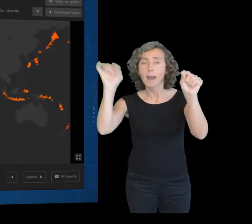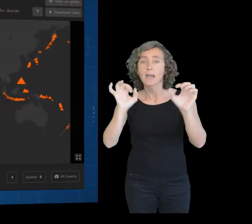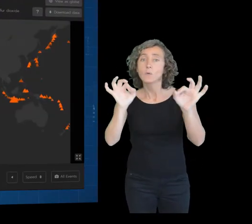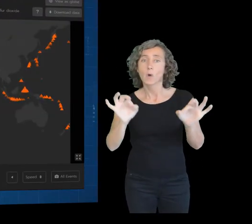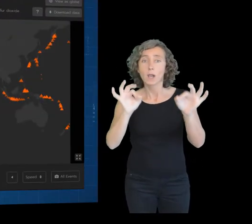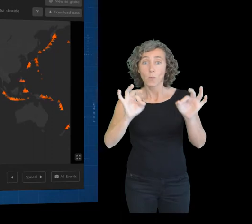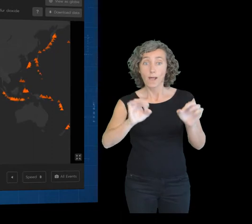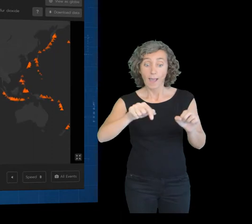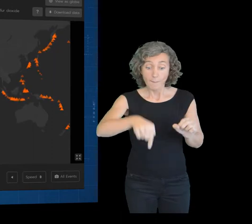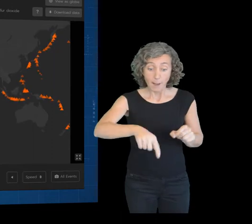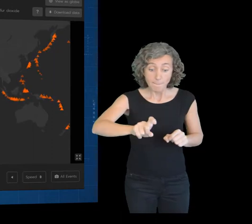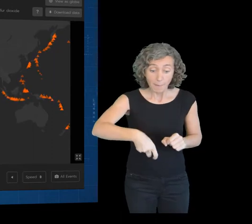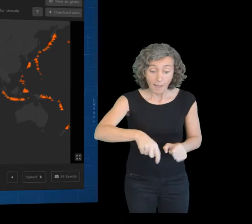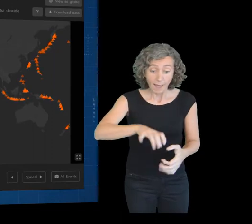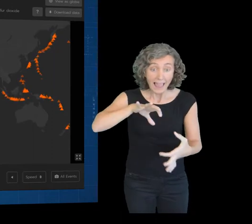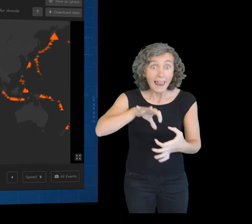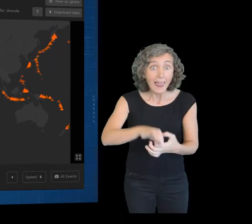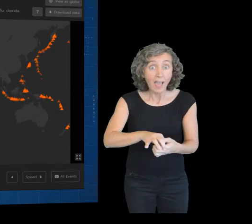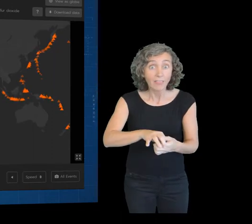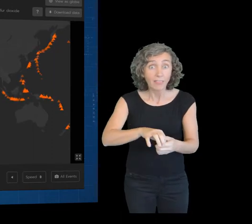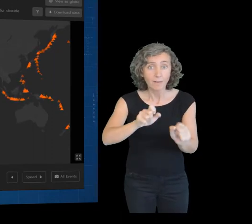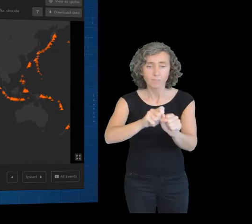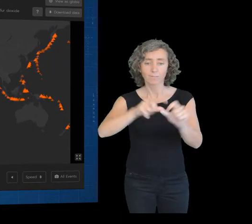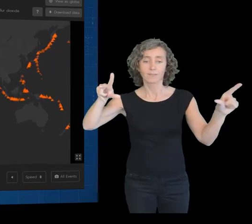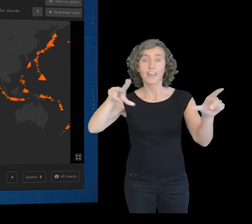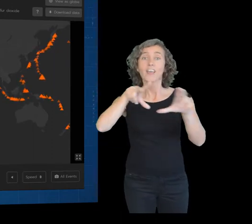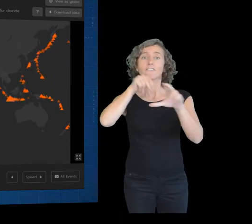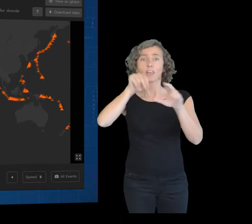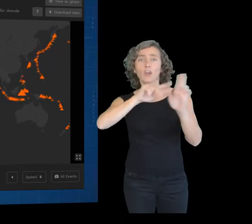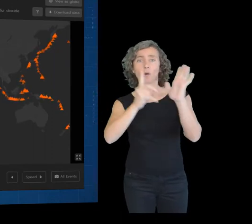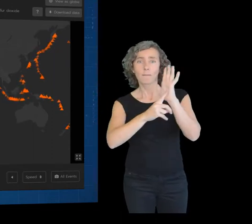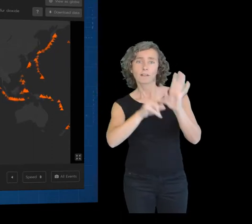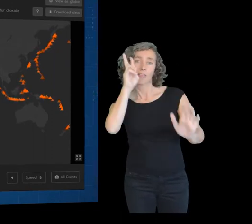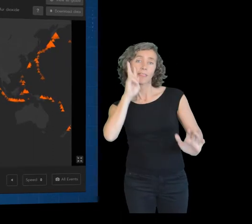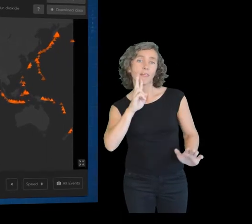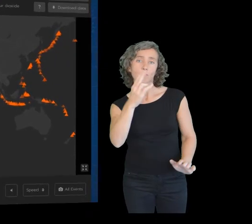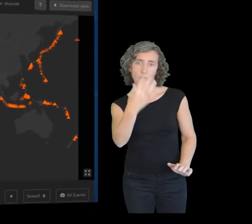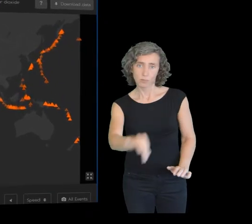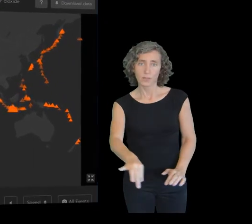You can see the complete video in the extended link that you have in the description of the video.